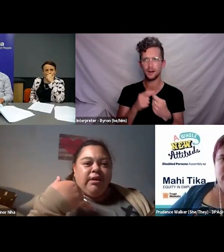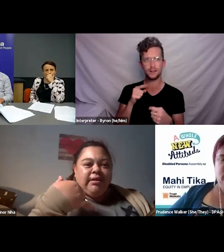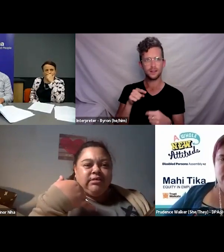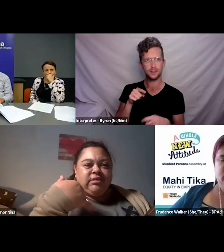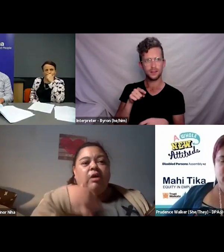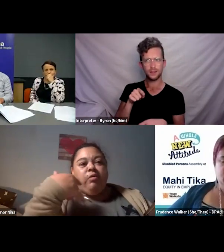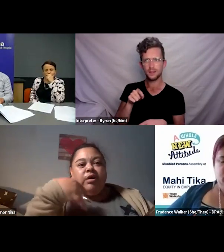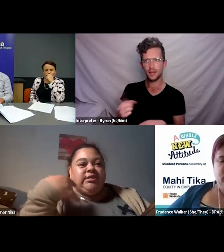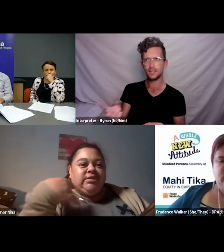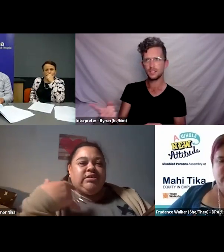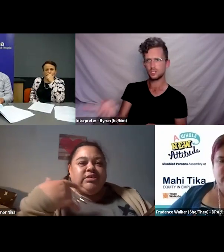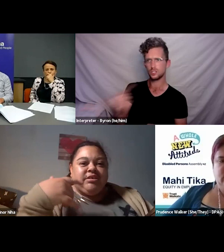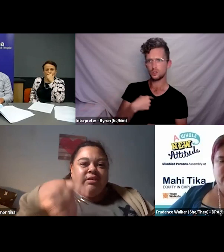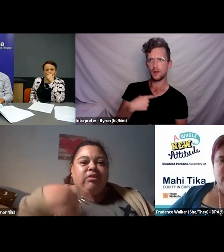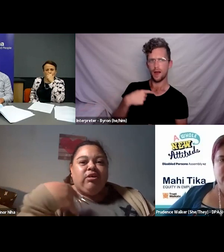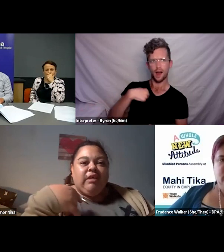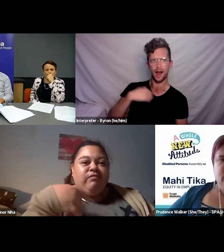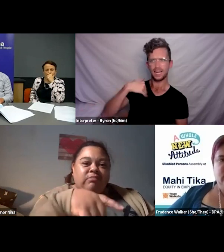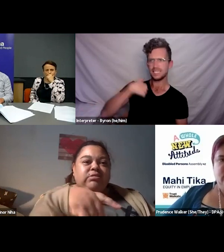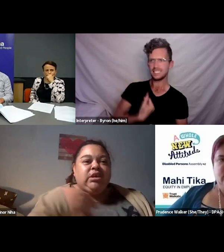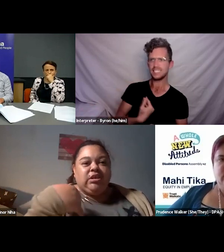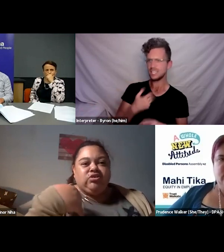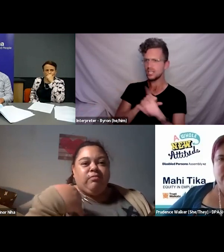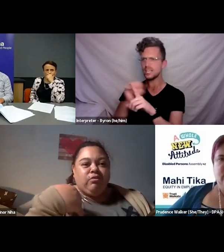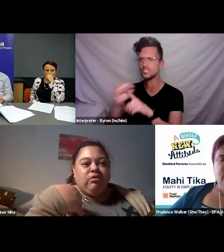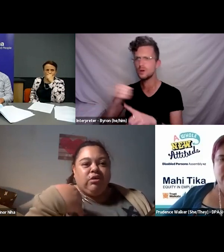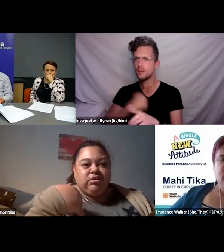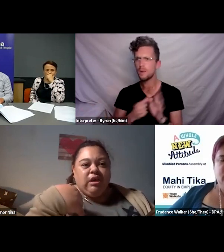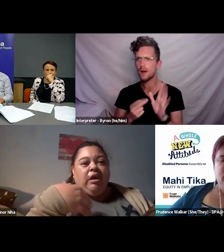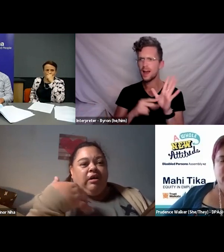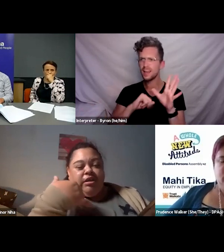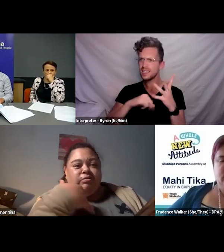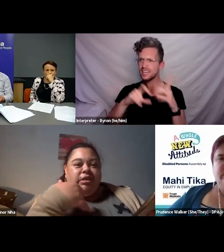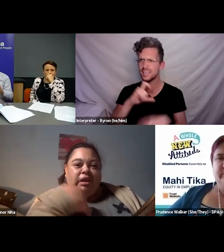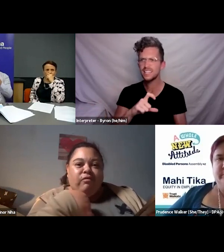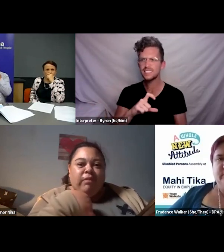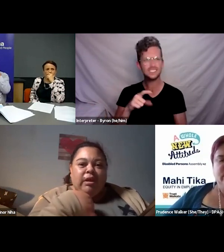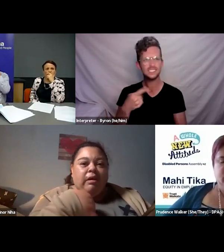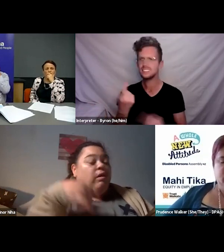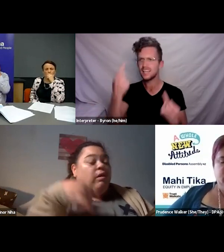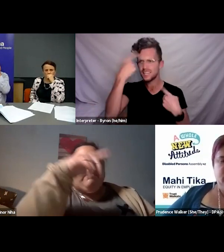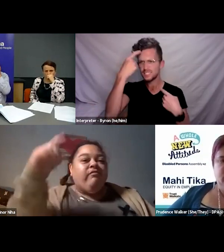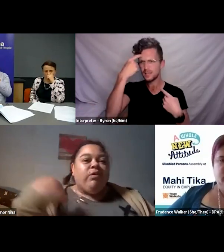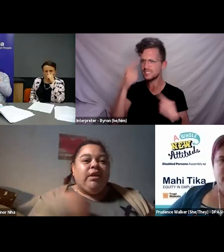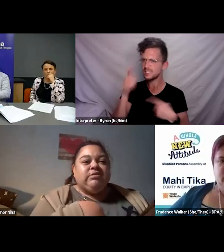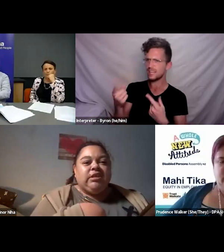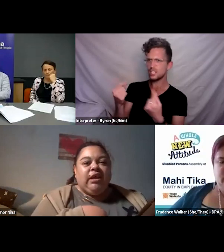Why needs does it need to take something like that for them to get their job organised? They’re doing that for me, what about everyone else they’re